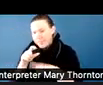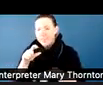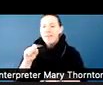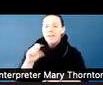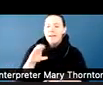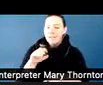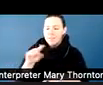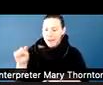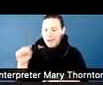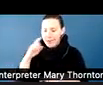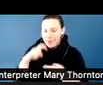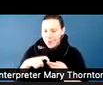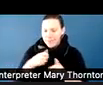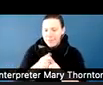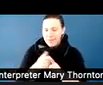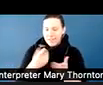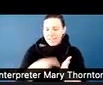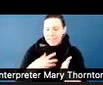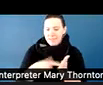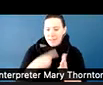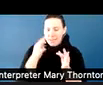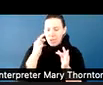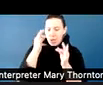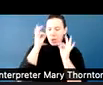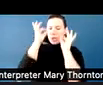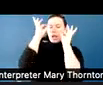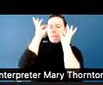were looking up and off to the left or right to try to find the words.